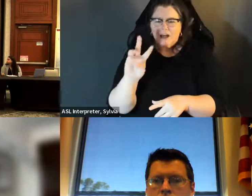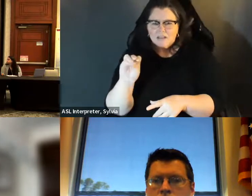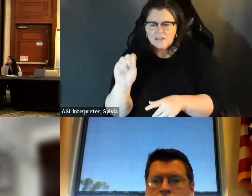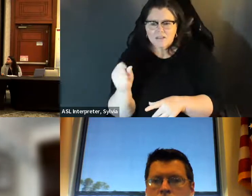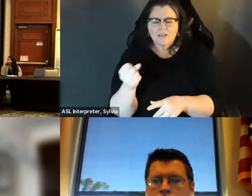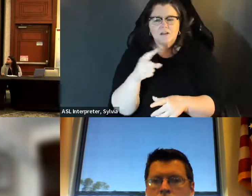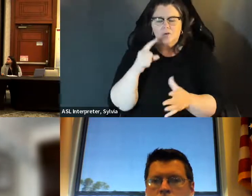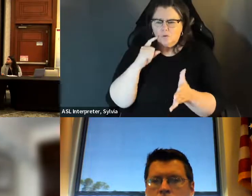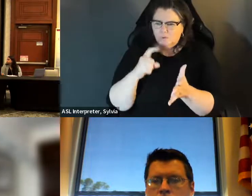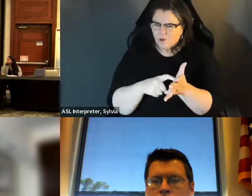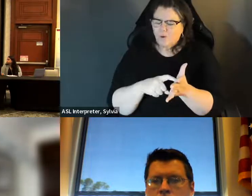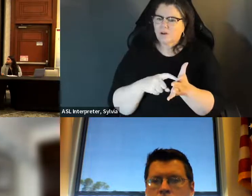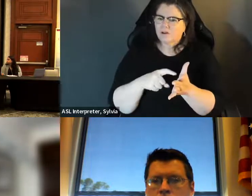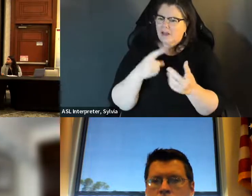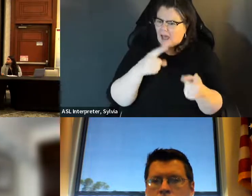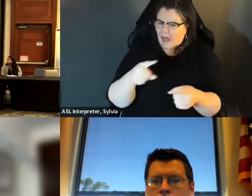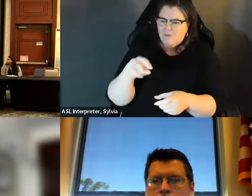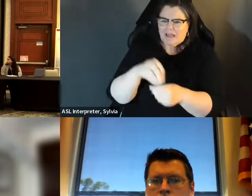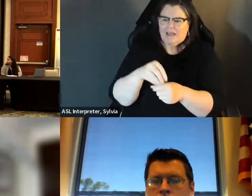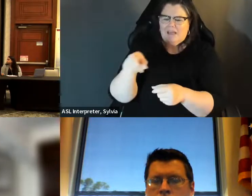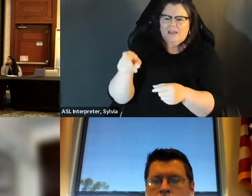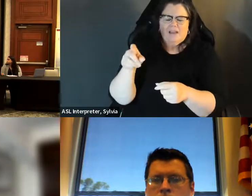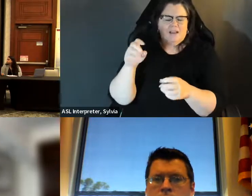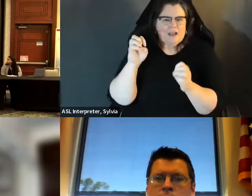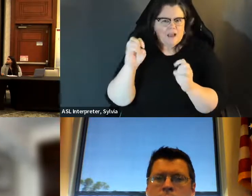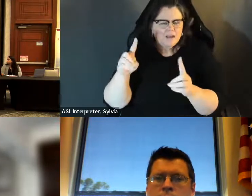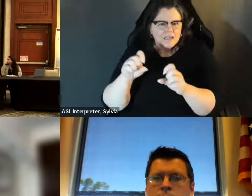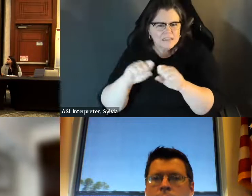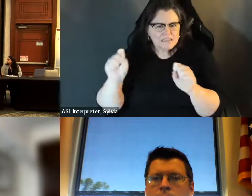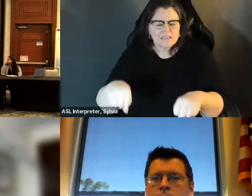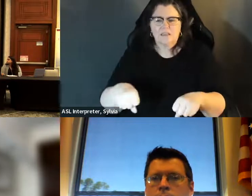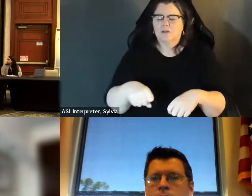a lot like the Johns committee back in the '50s and '60s where you saw purges in the education system. You